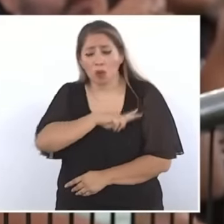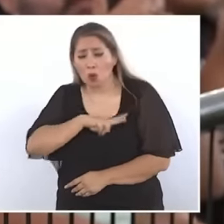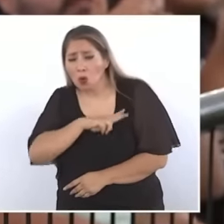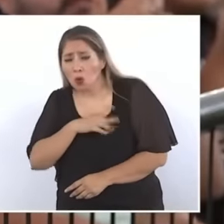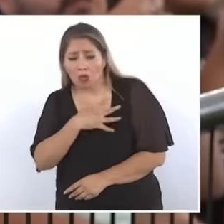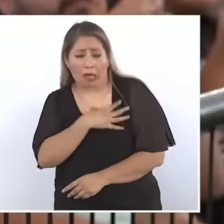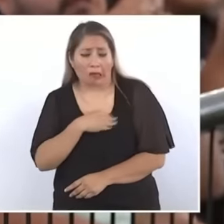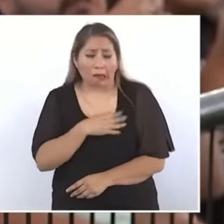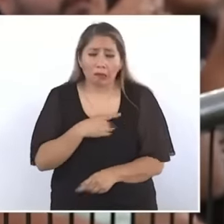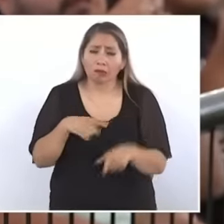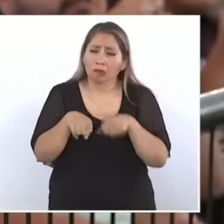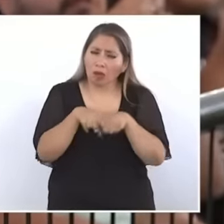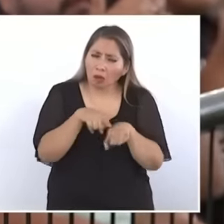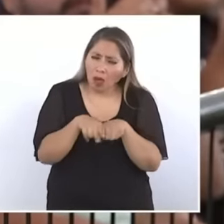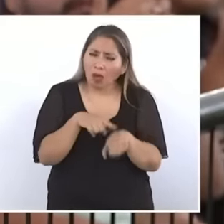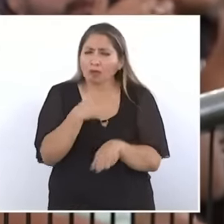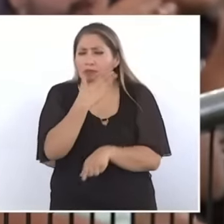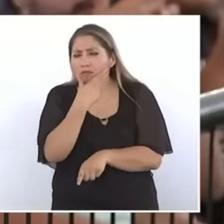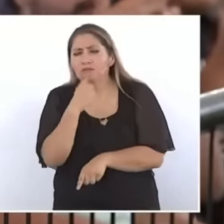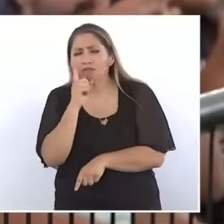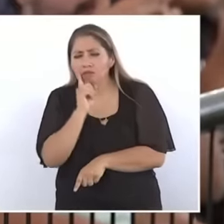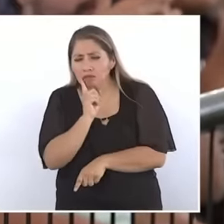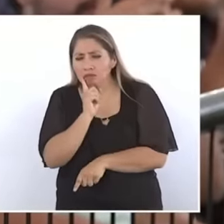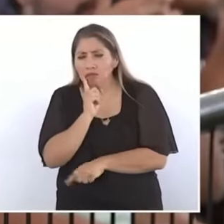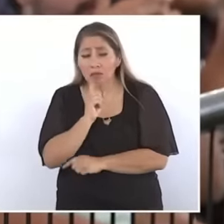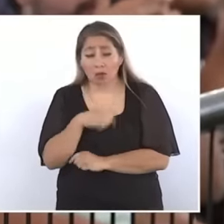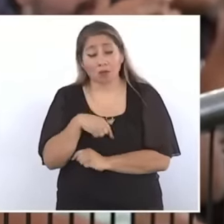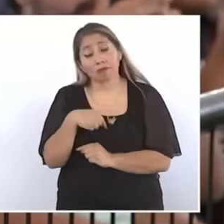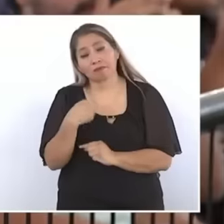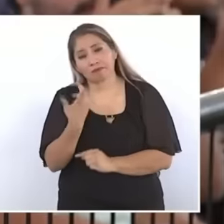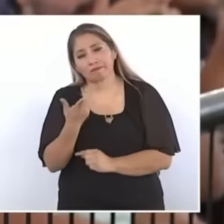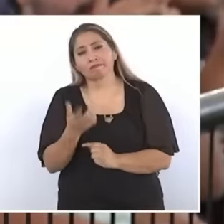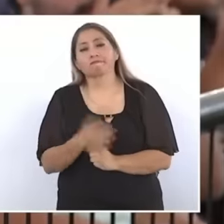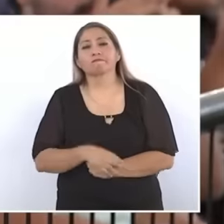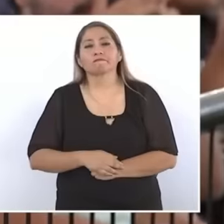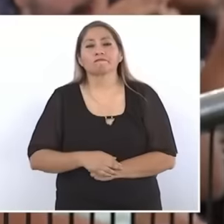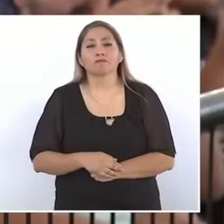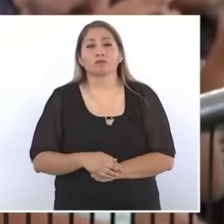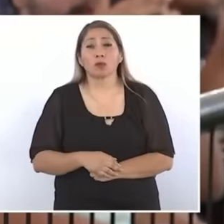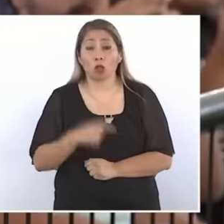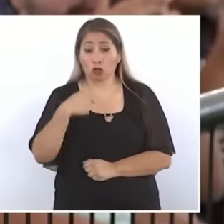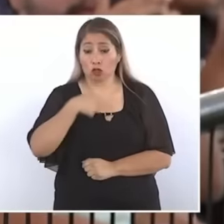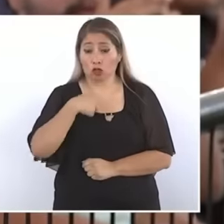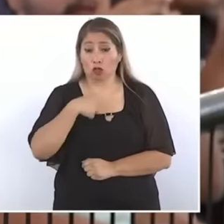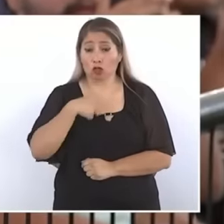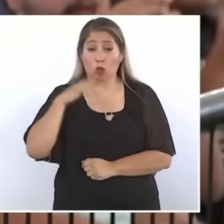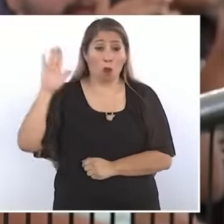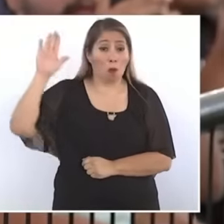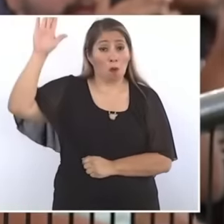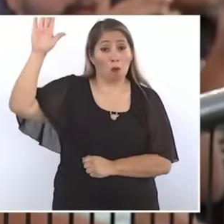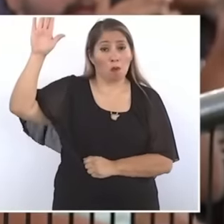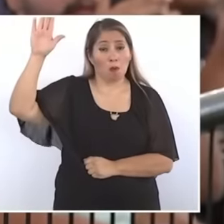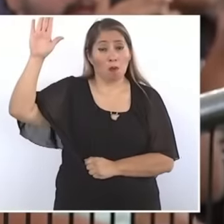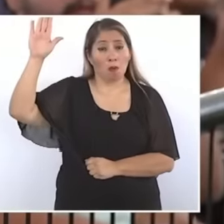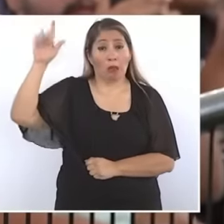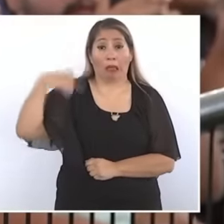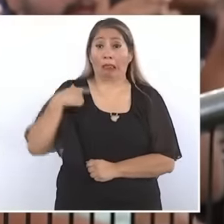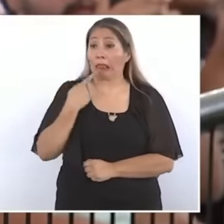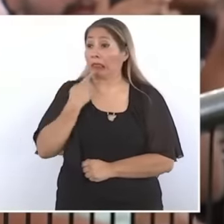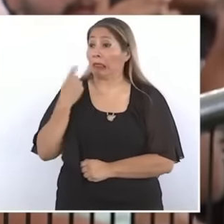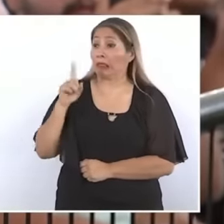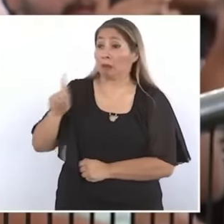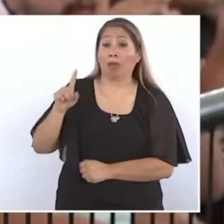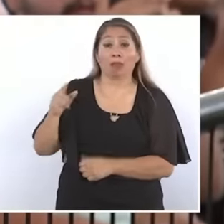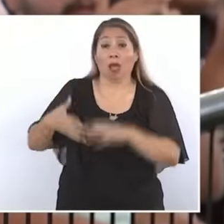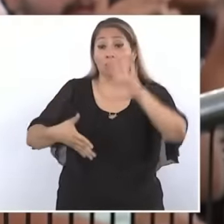brothers, I want to tell you that I was the person who brought the international lawsuit to the city of